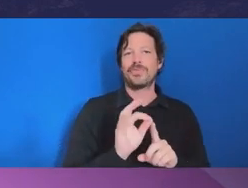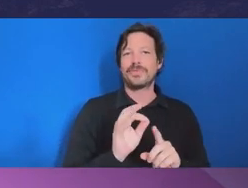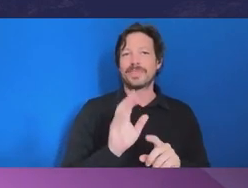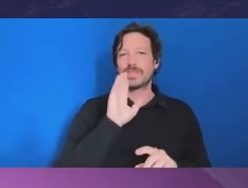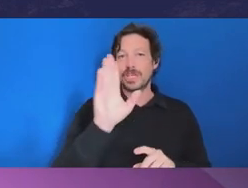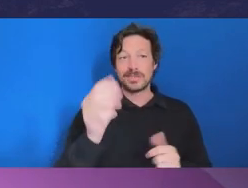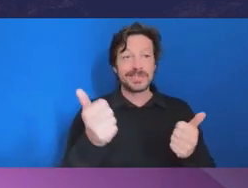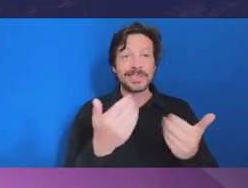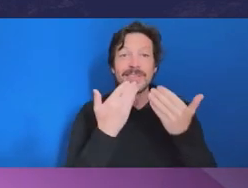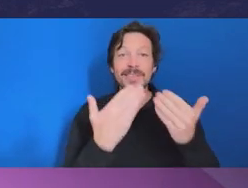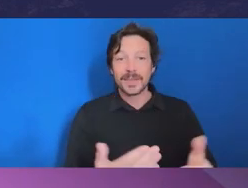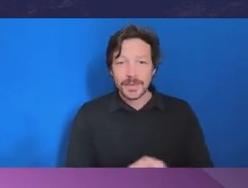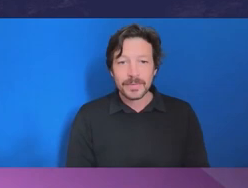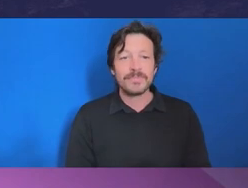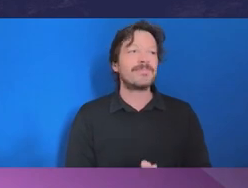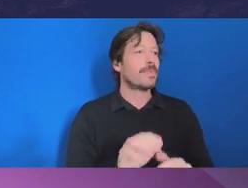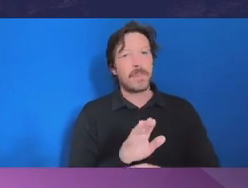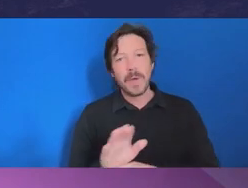And again, thank you to the panel and take care and have a good afternoon.